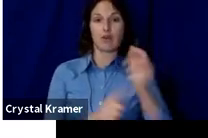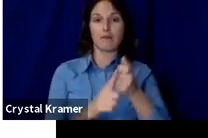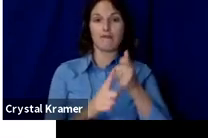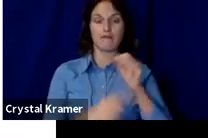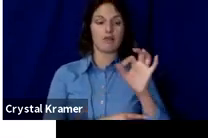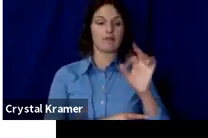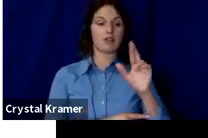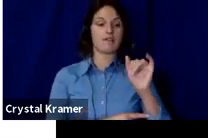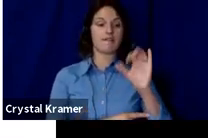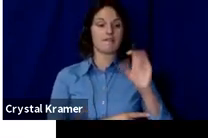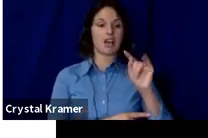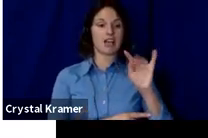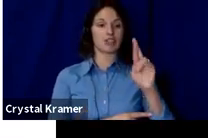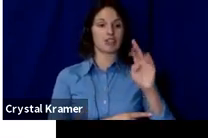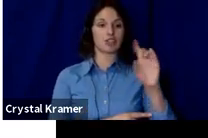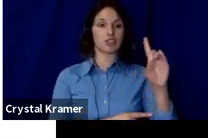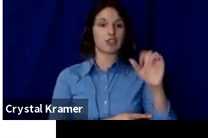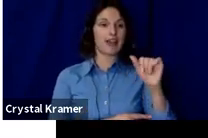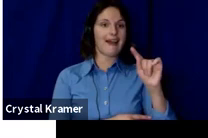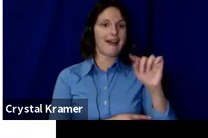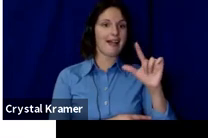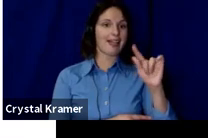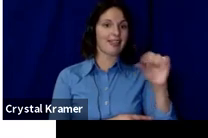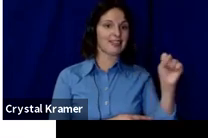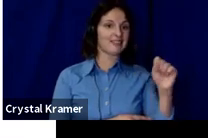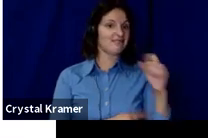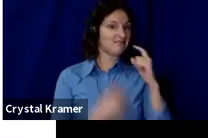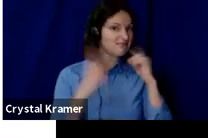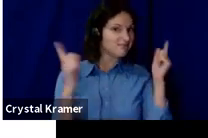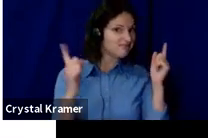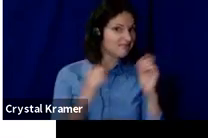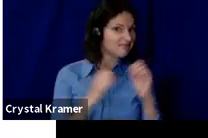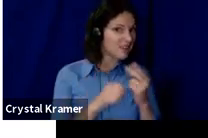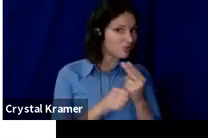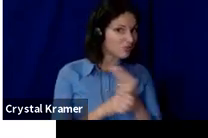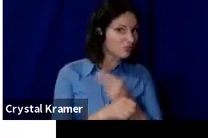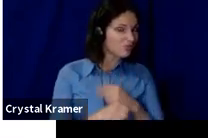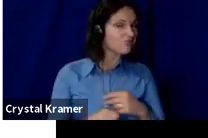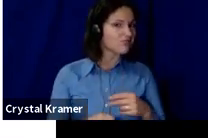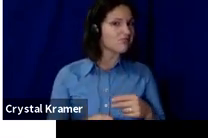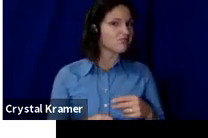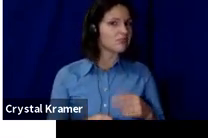All of our projects who wish to use a crowdfunding platform and are fiscally sponsored are required